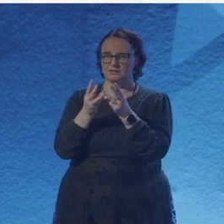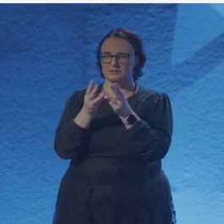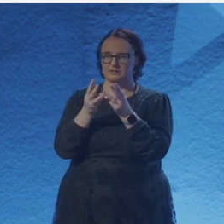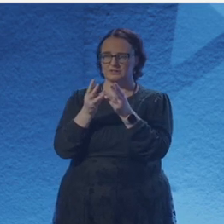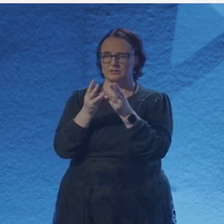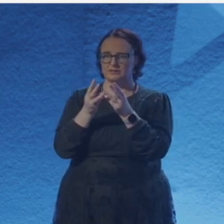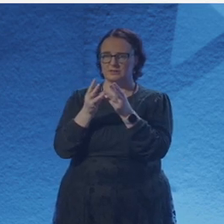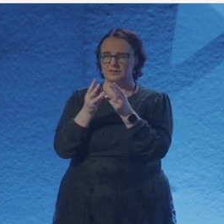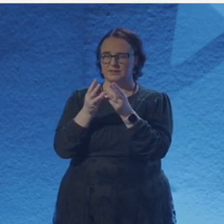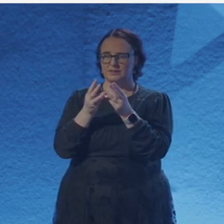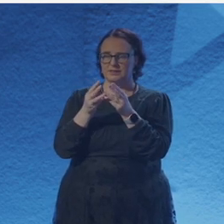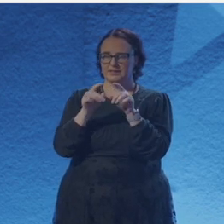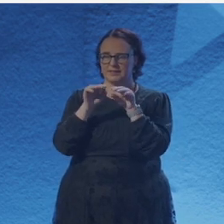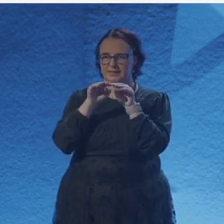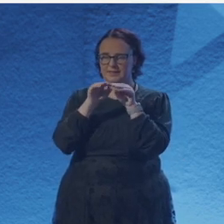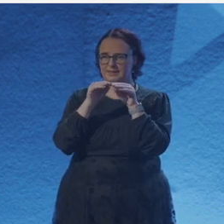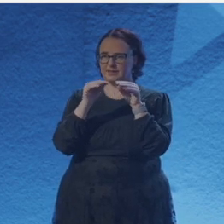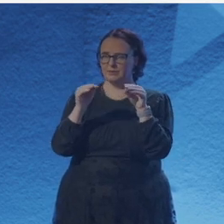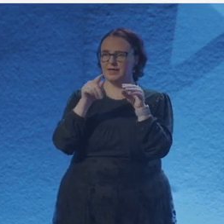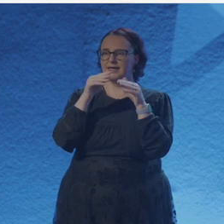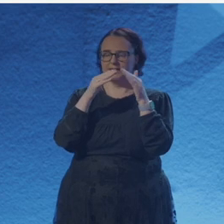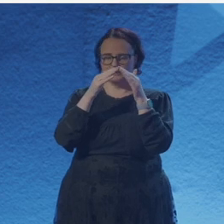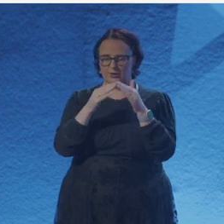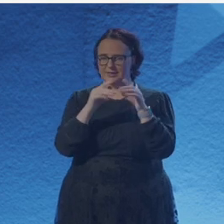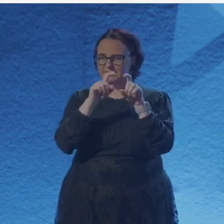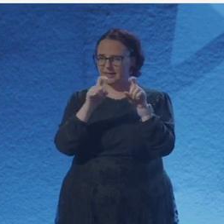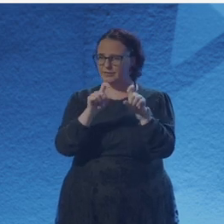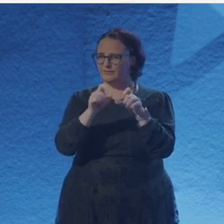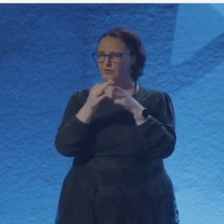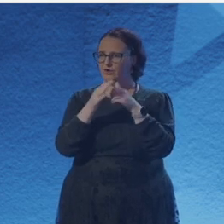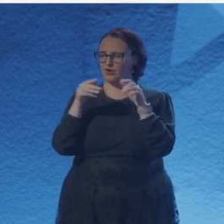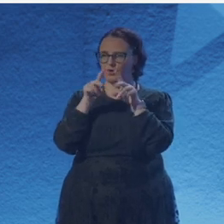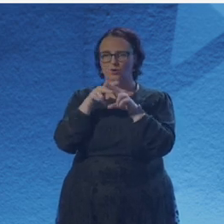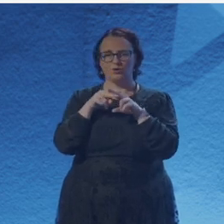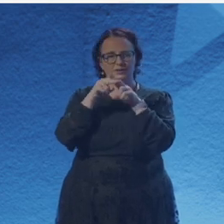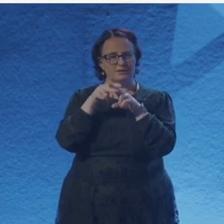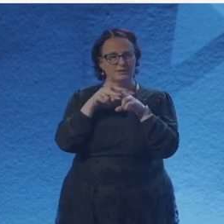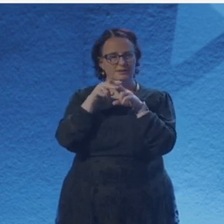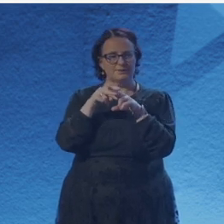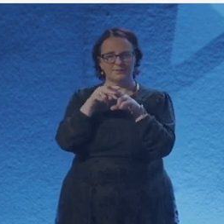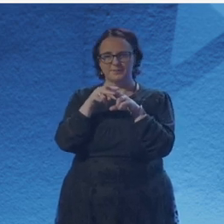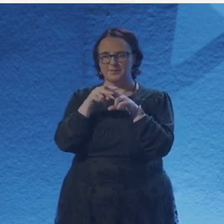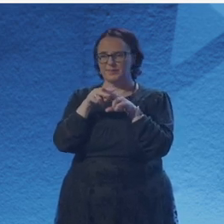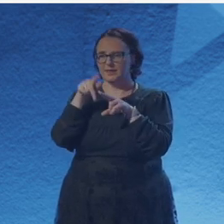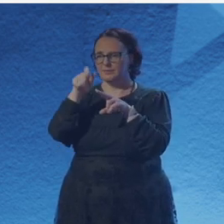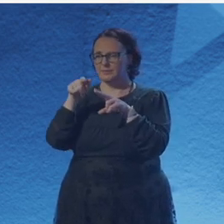because that's the name given to a four dimensional cube. Tesseract.